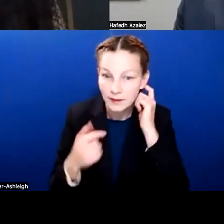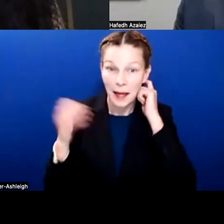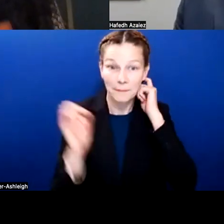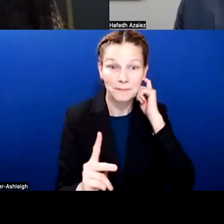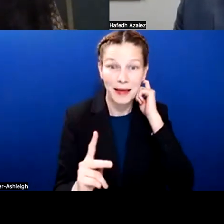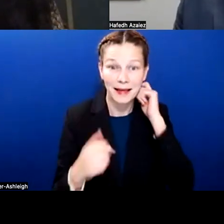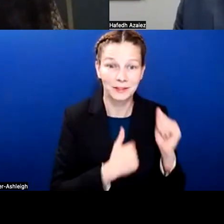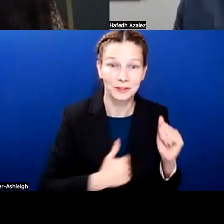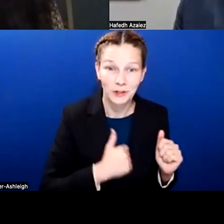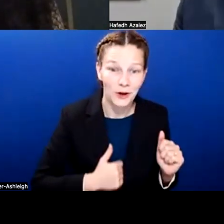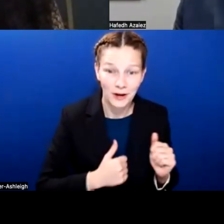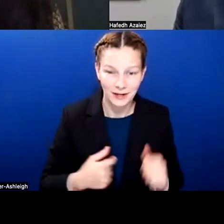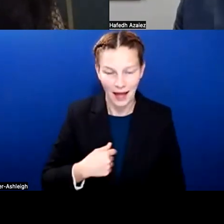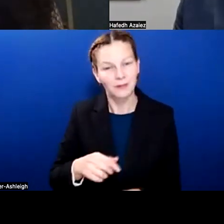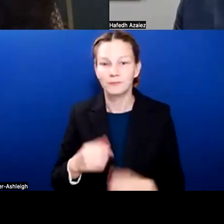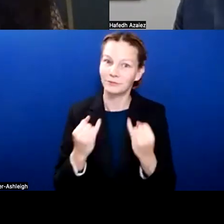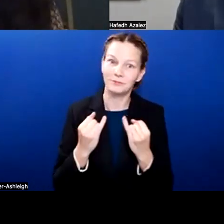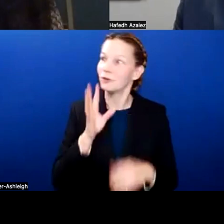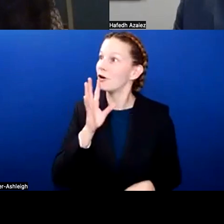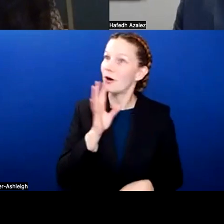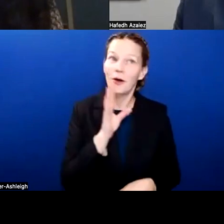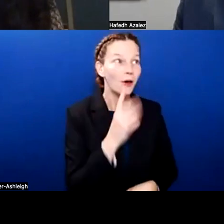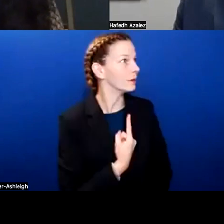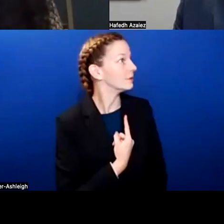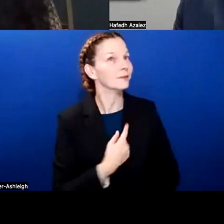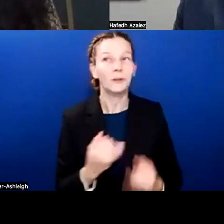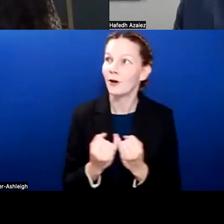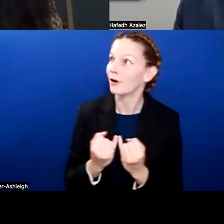Sorry, I was talking to myself for a minute. Sorry about that. Just a little bit.